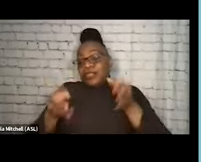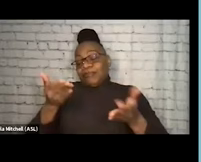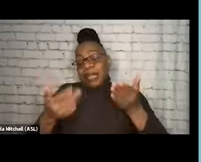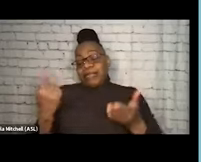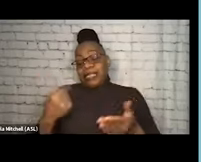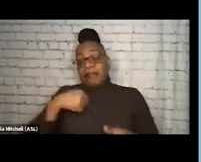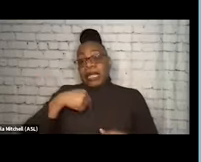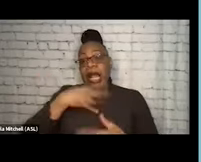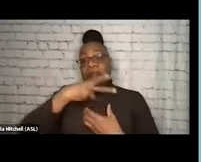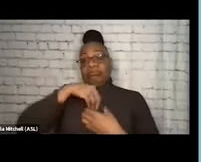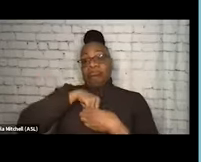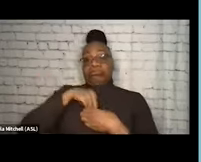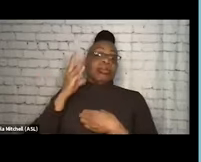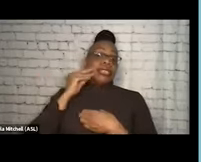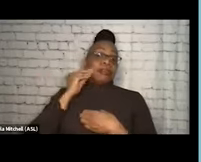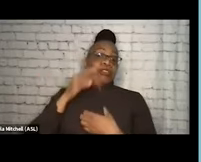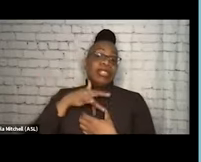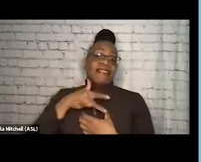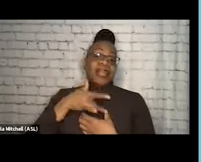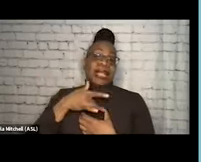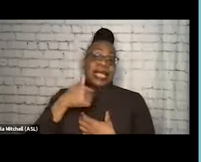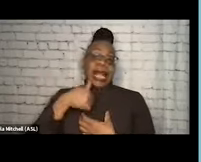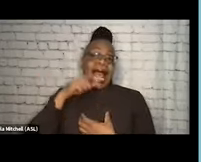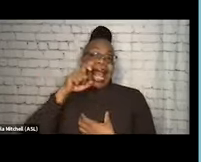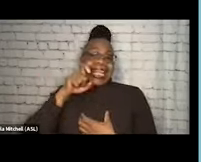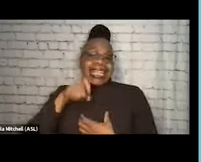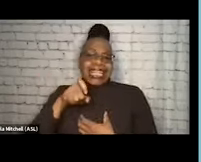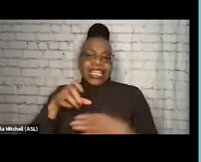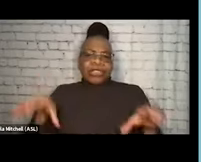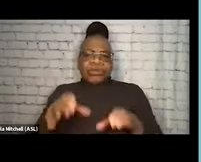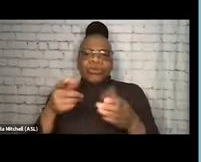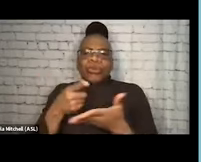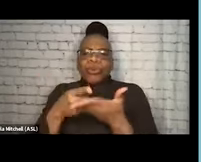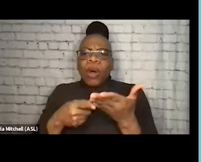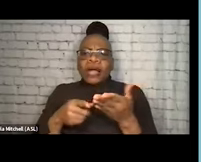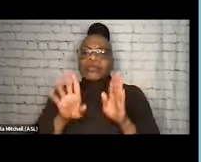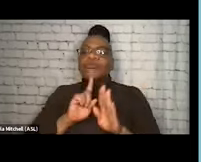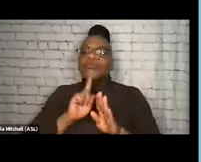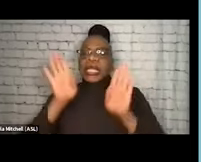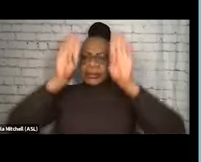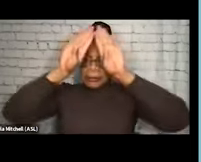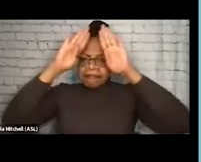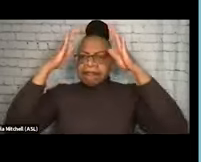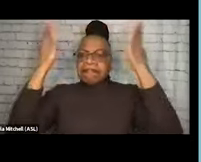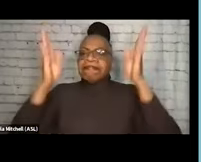And really, like, I need to do the work to open my window of tolerance to supporting all people and leaving judgment behind.